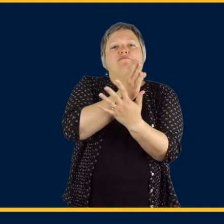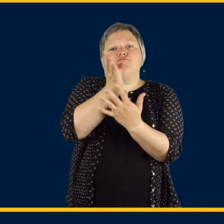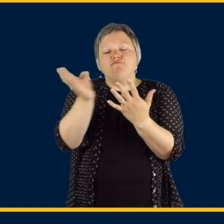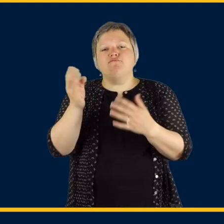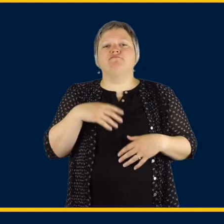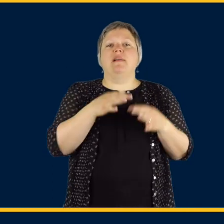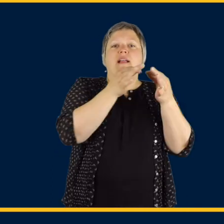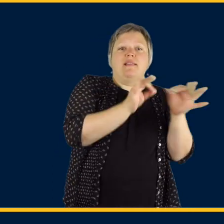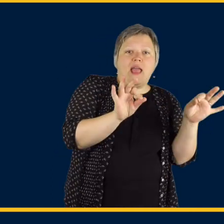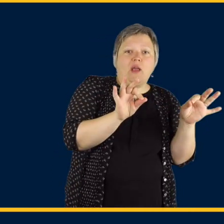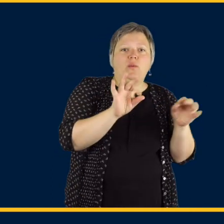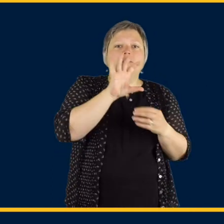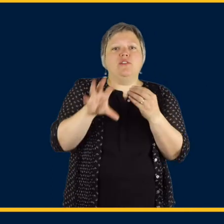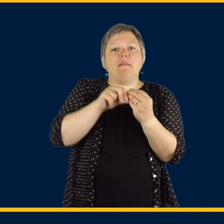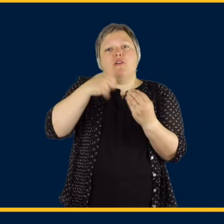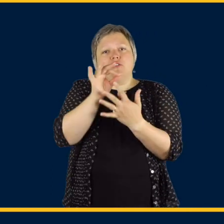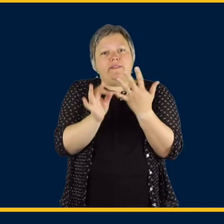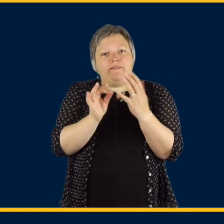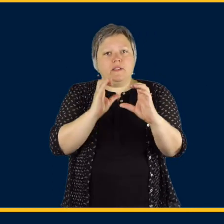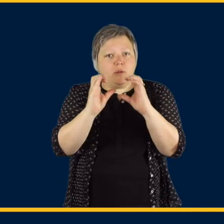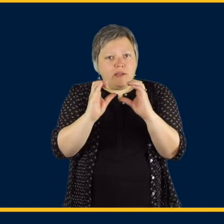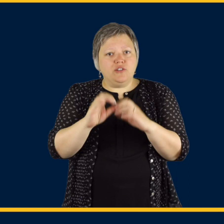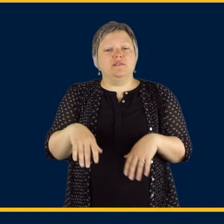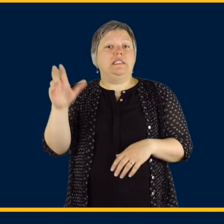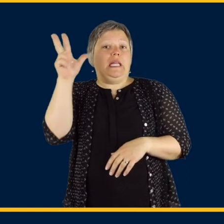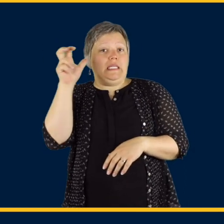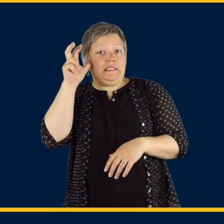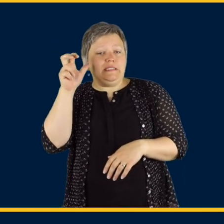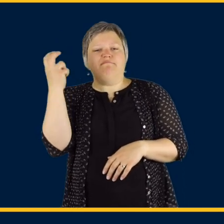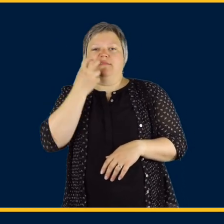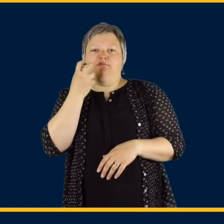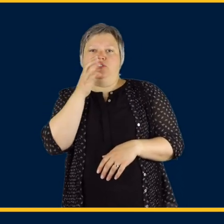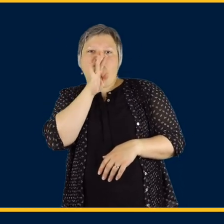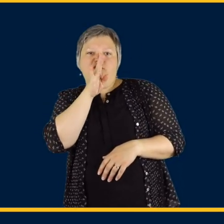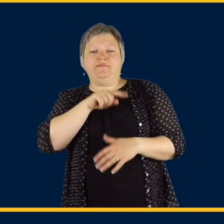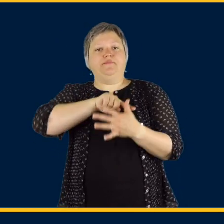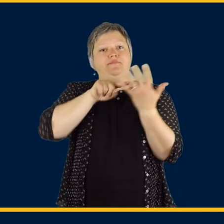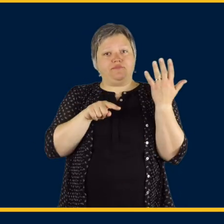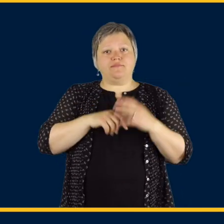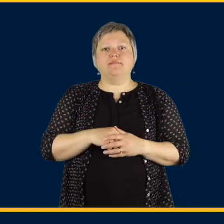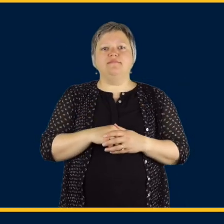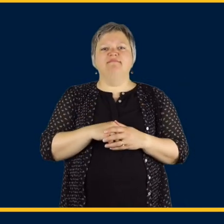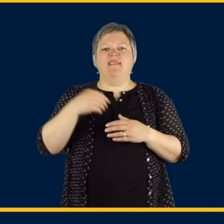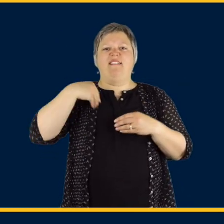services in the areas of language, augmentative and alternative communication, listening skills and speech.